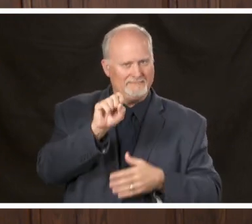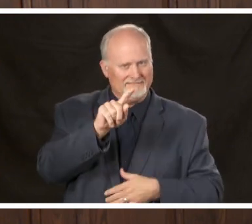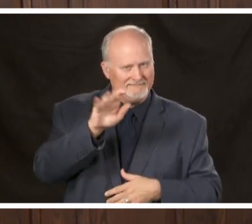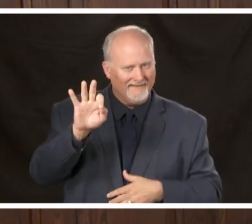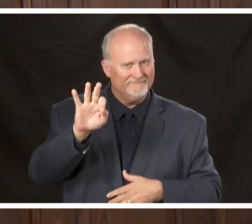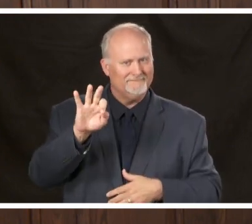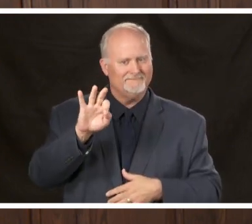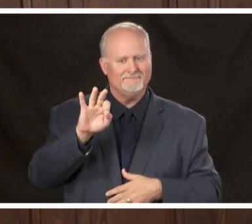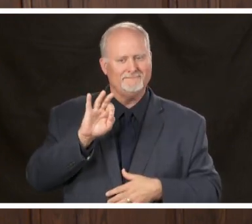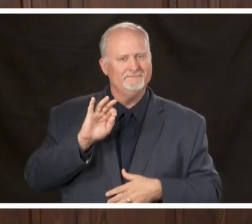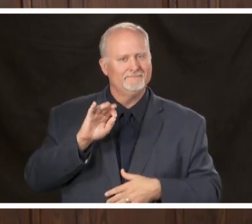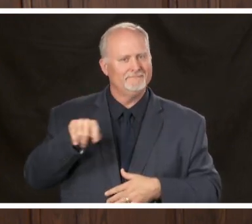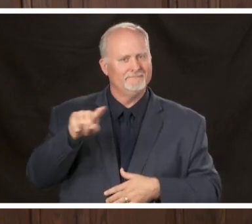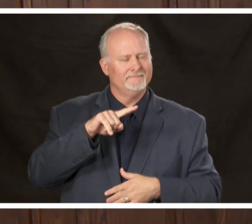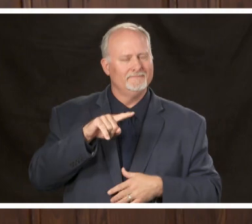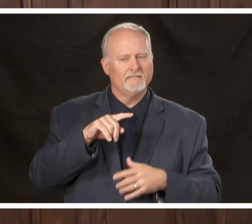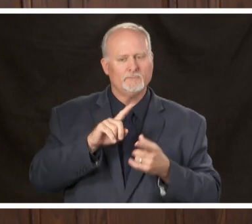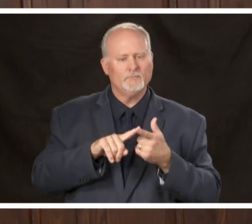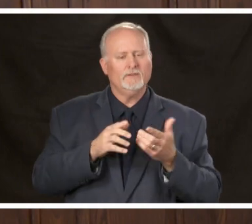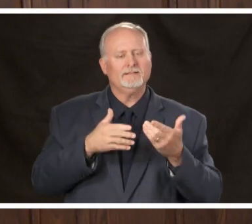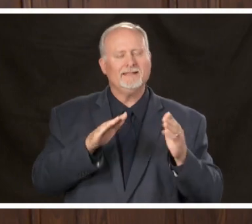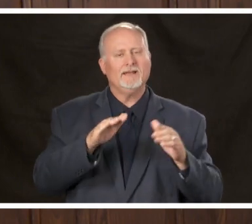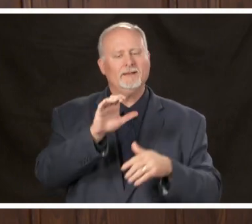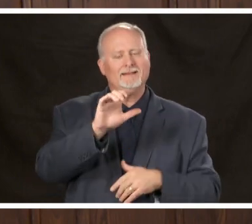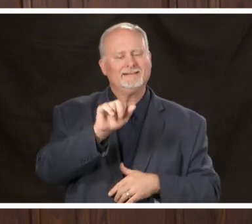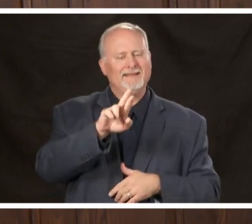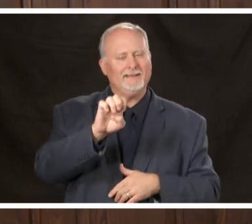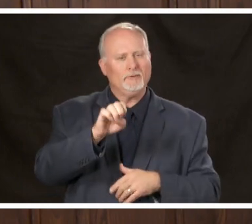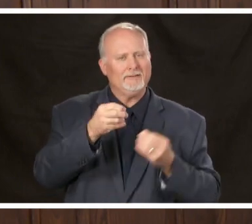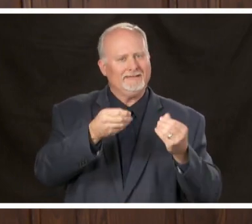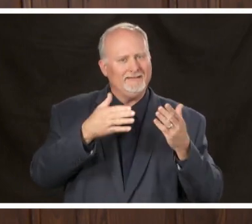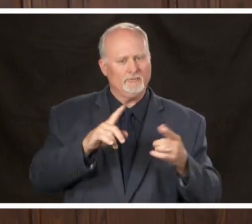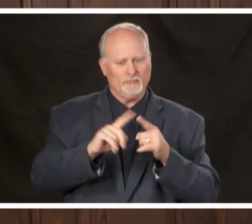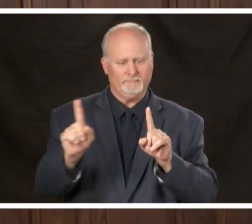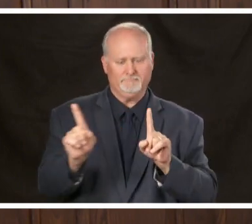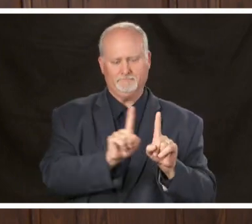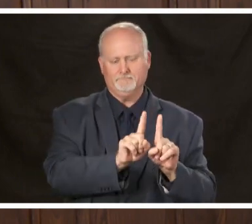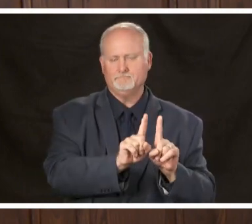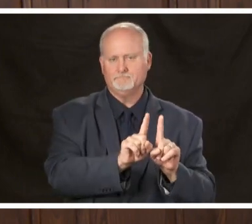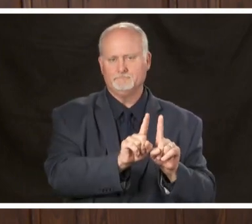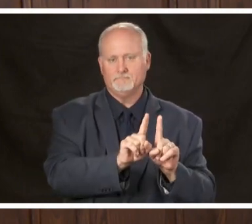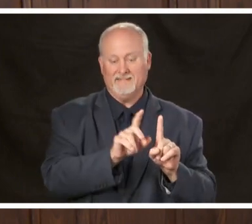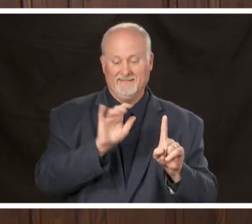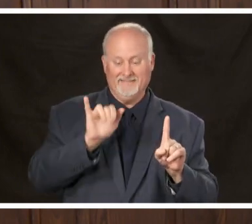adhere to to allow for caregivers to be present if that caregivers presence